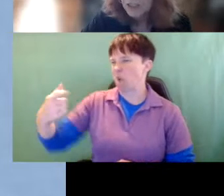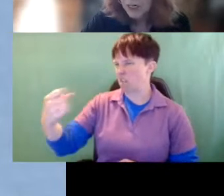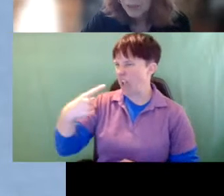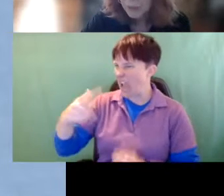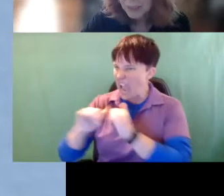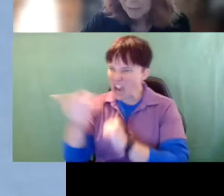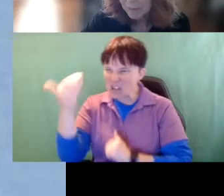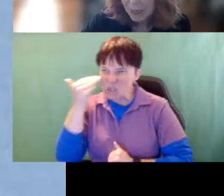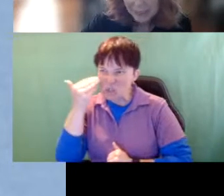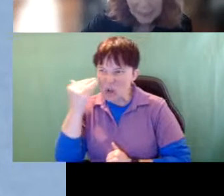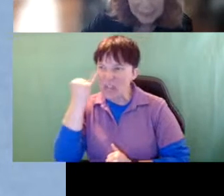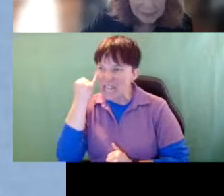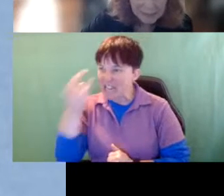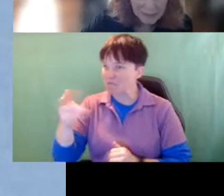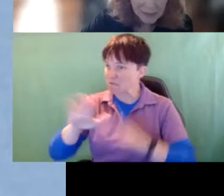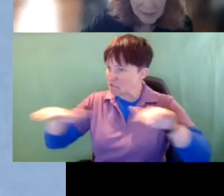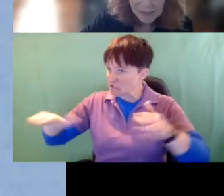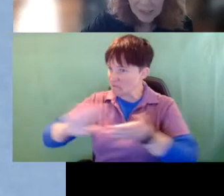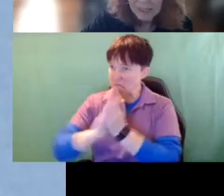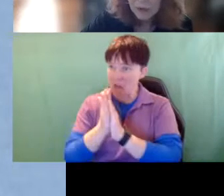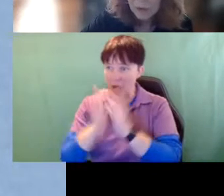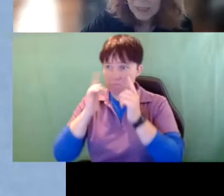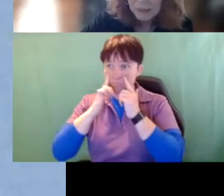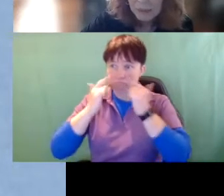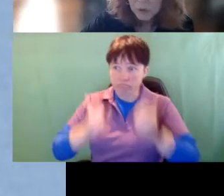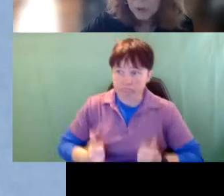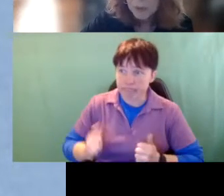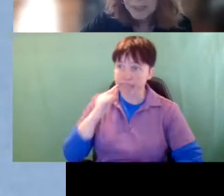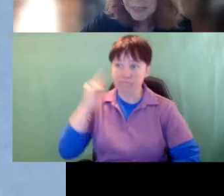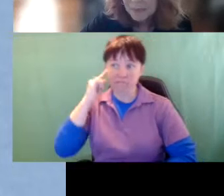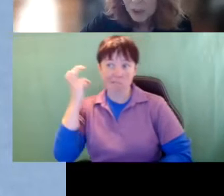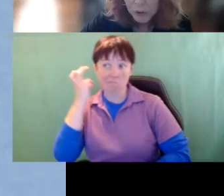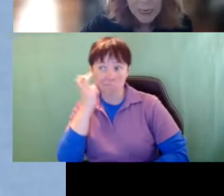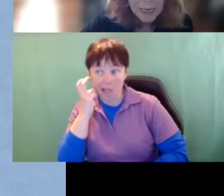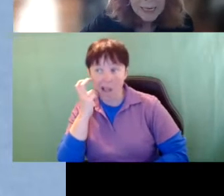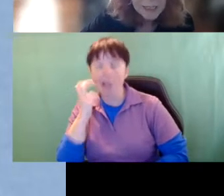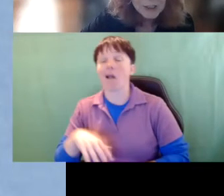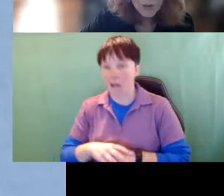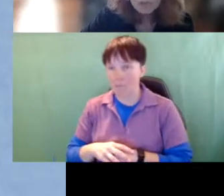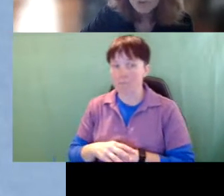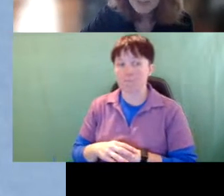your child's really deafblind and I still see and go and work with teams who don't put